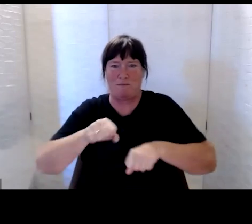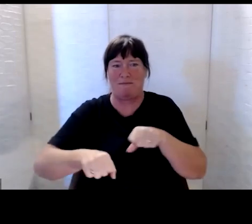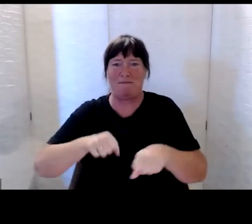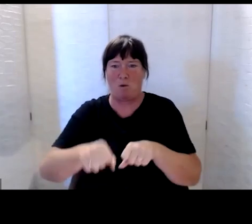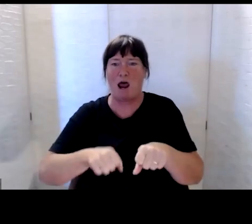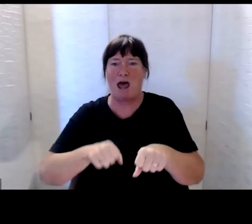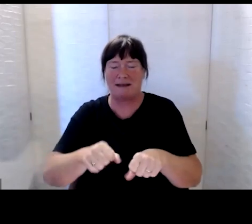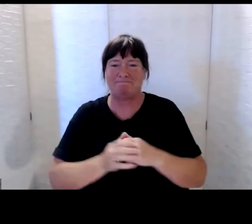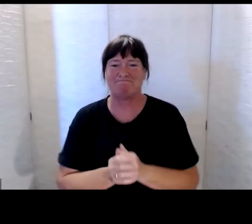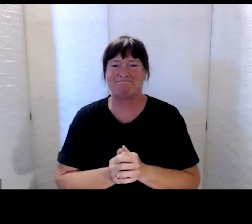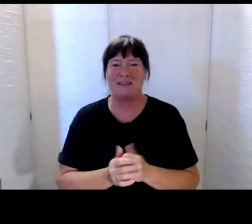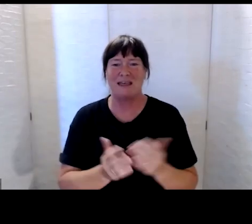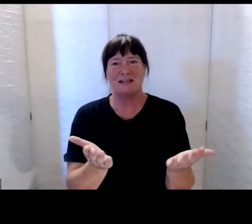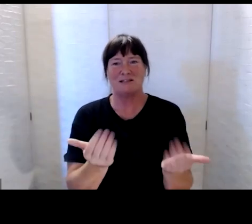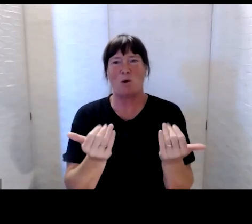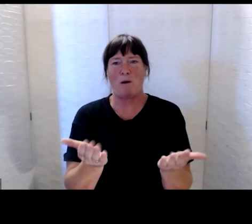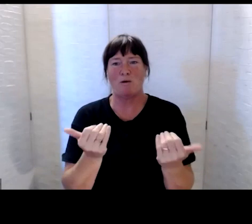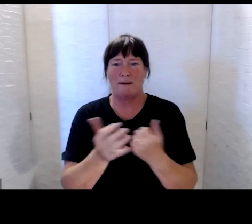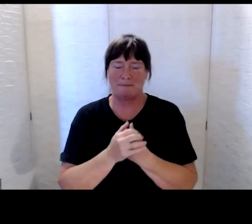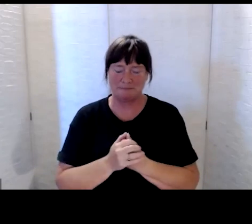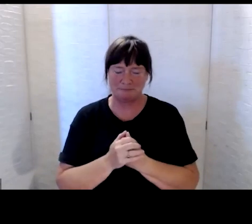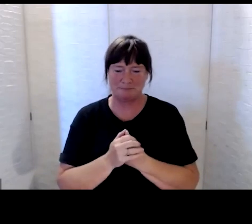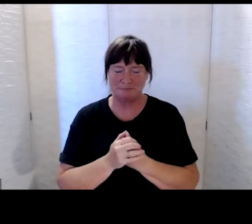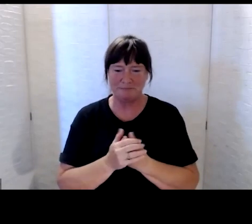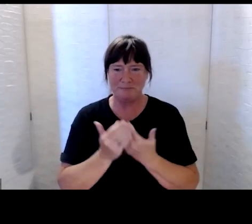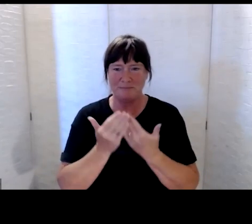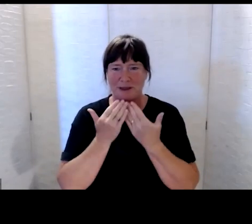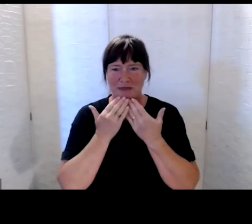So welcome and thank you for joining us this evening